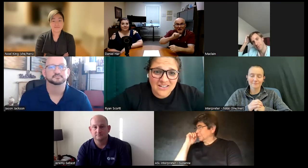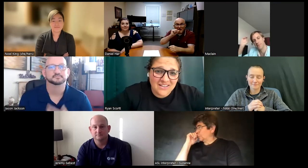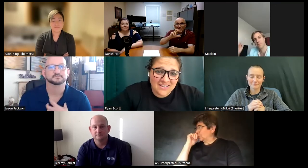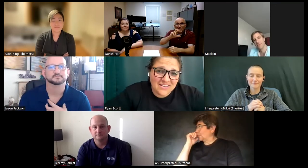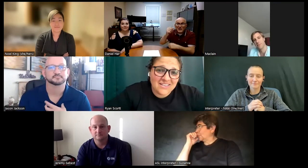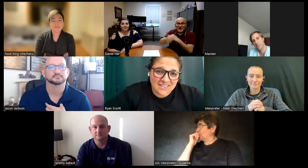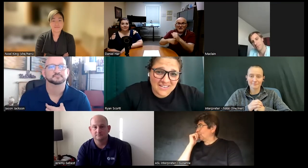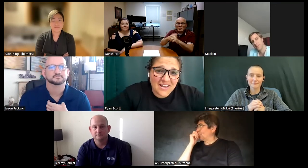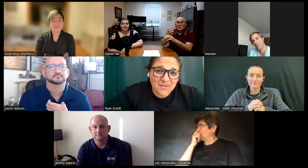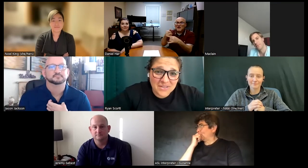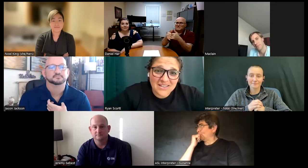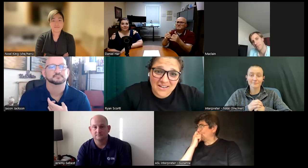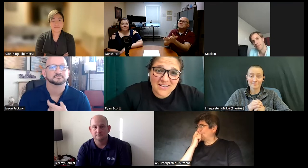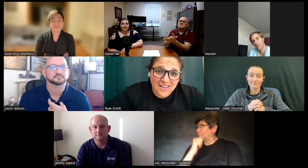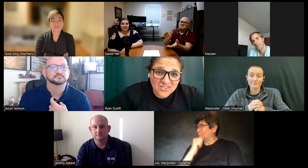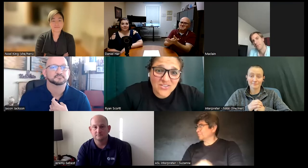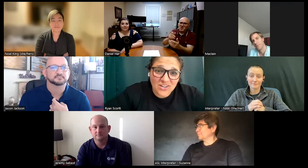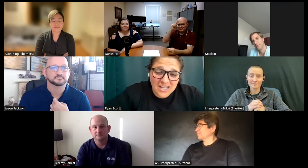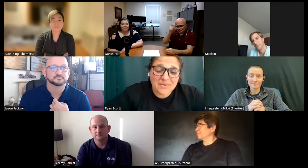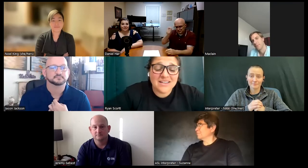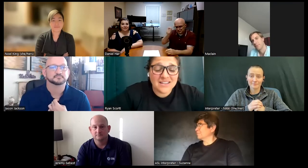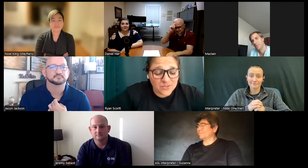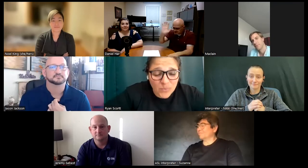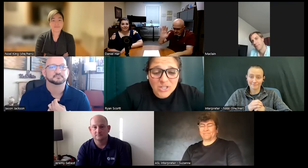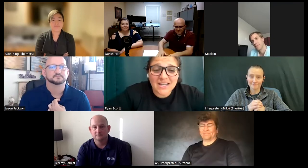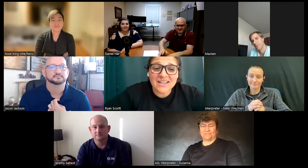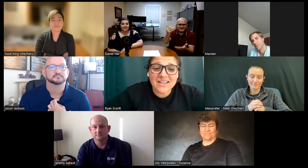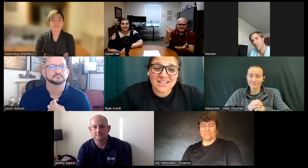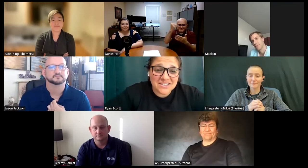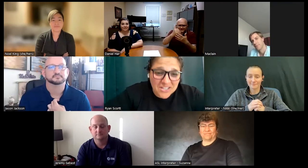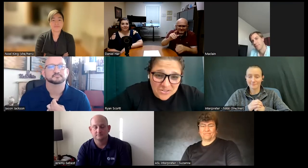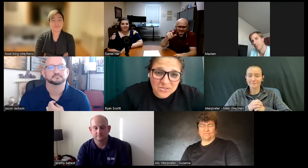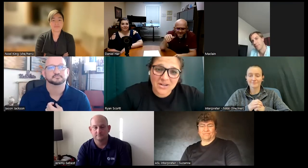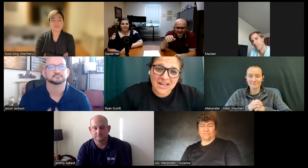yeah I mean yeah that's a long time and he's worked at it and continued to work